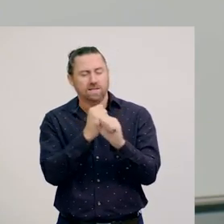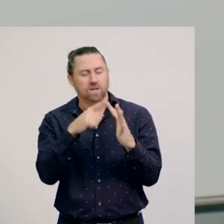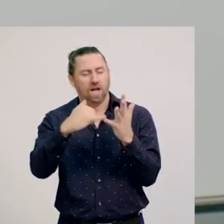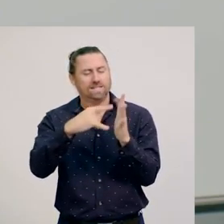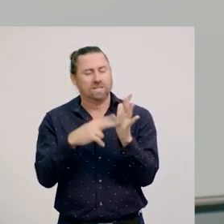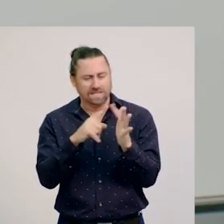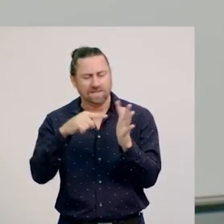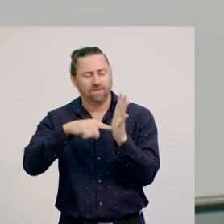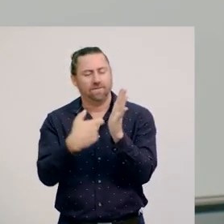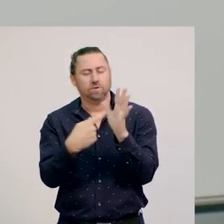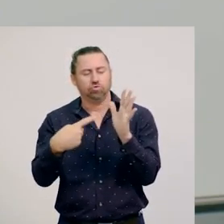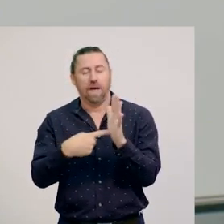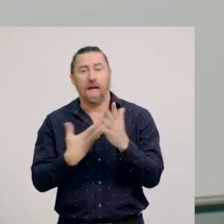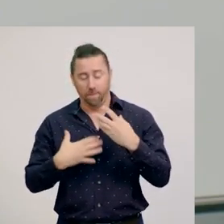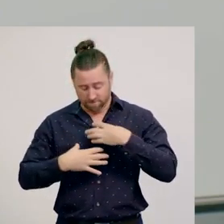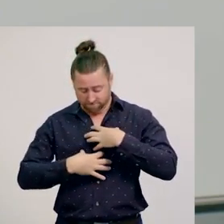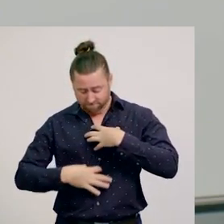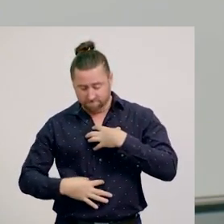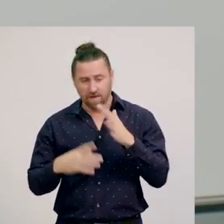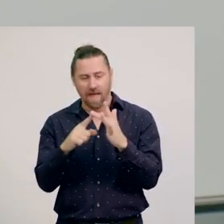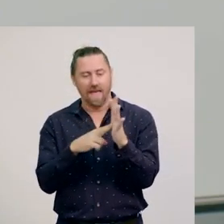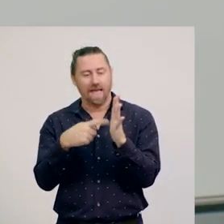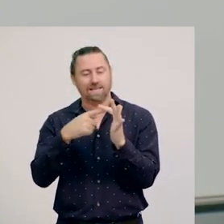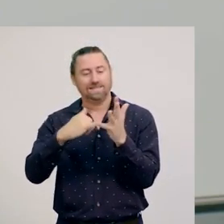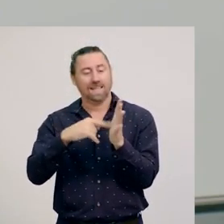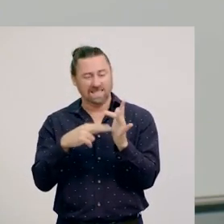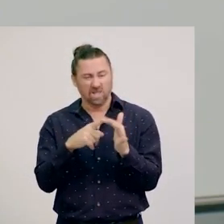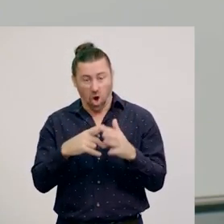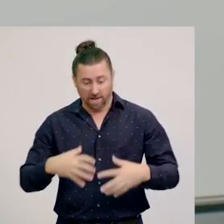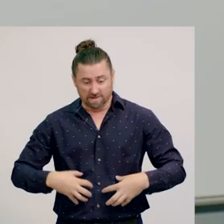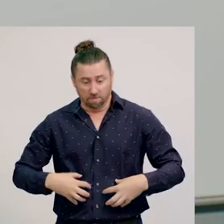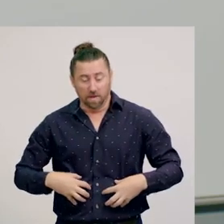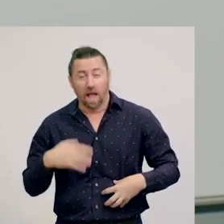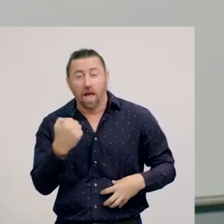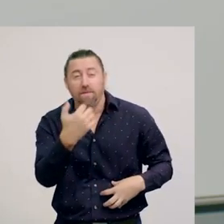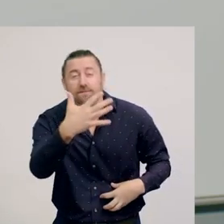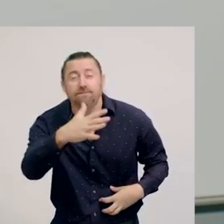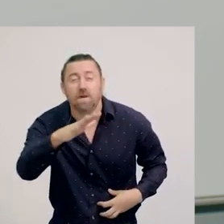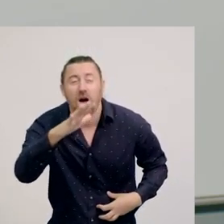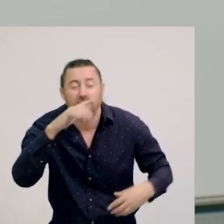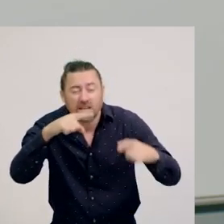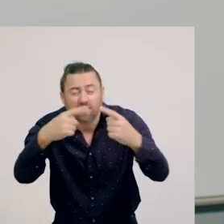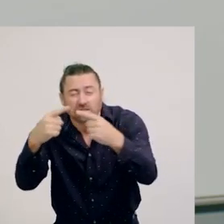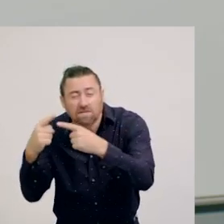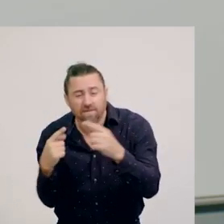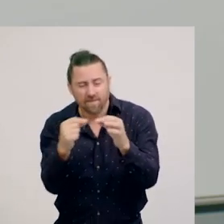including our stomach and intestines, is home to over 500 different types of bacteria.